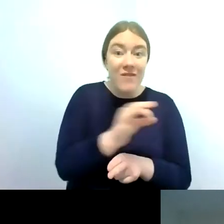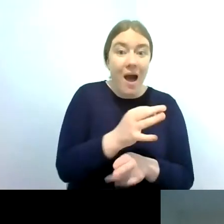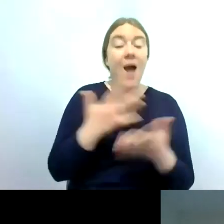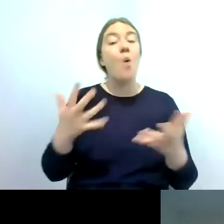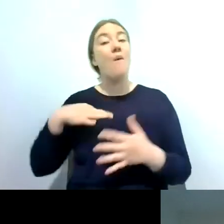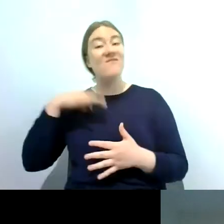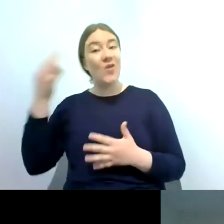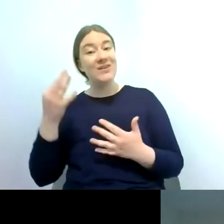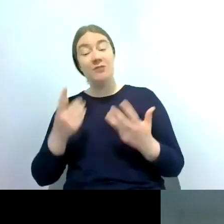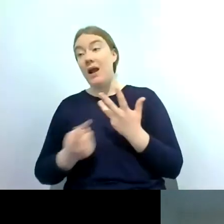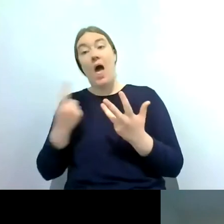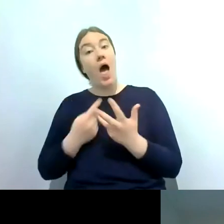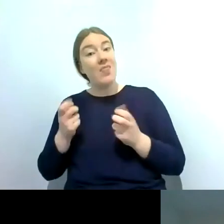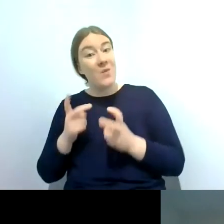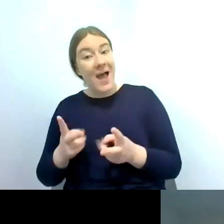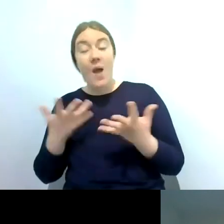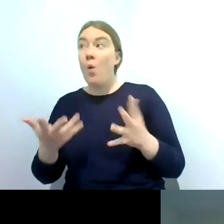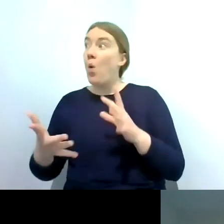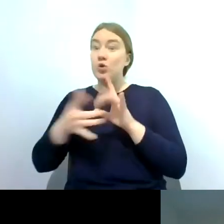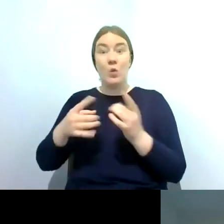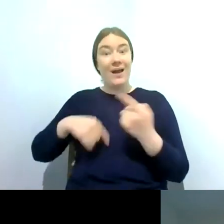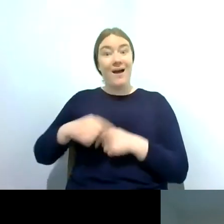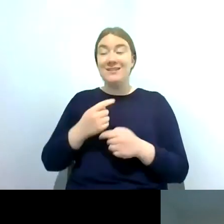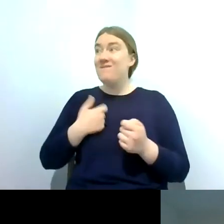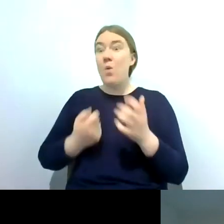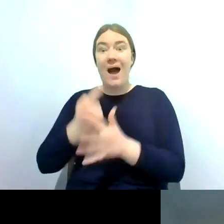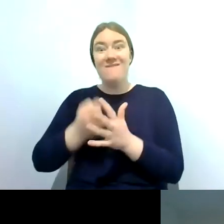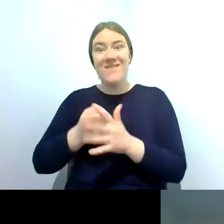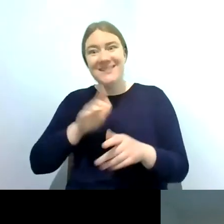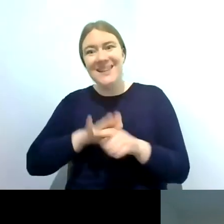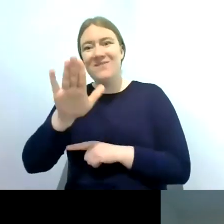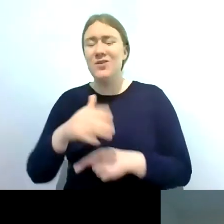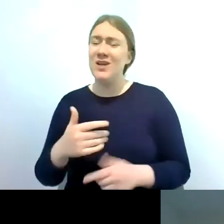way or joining us for for some of our events we'd love to we'd love to see you by the river